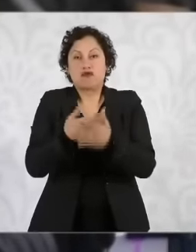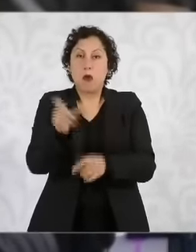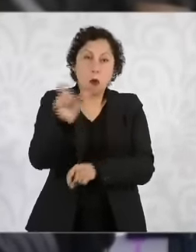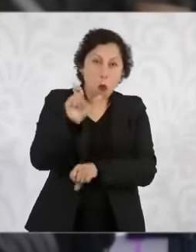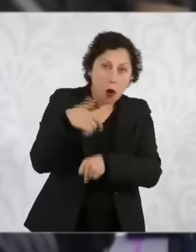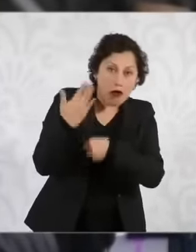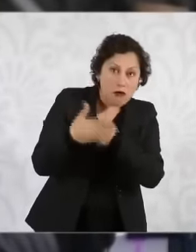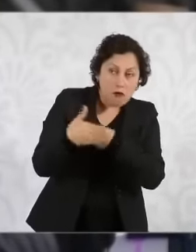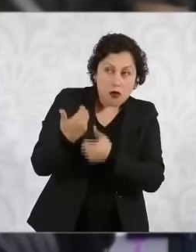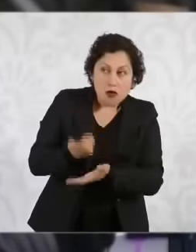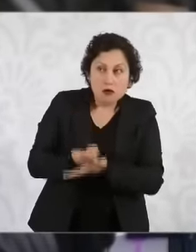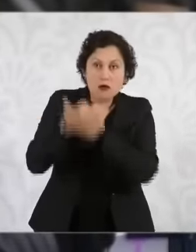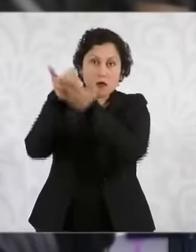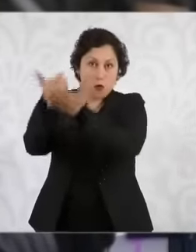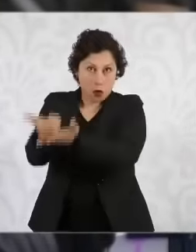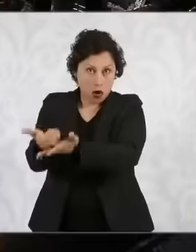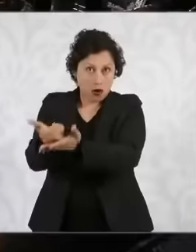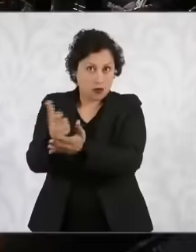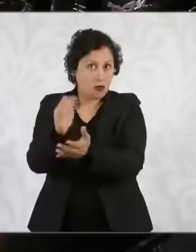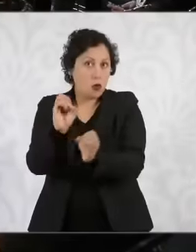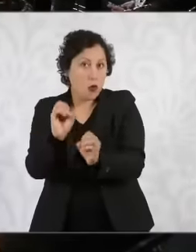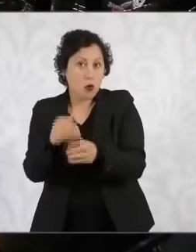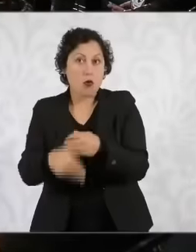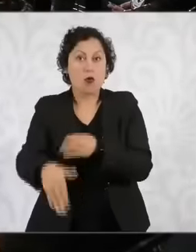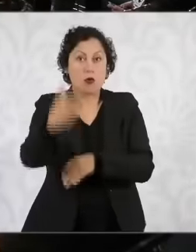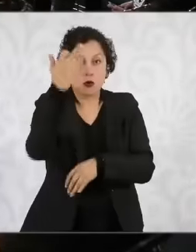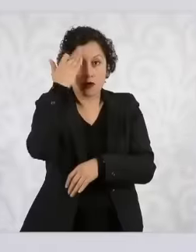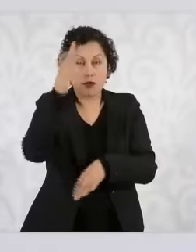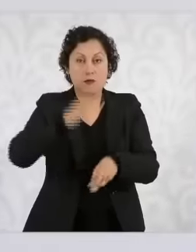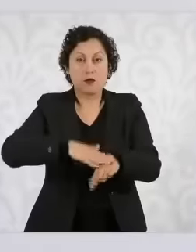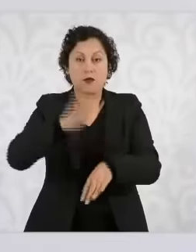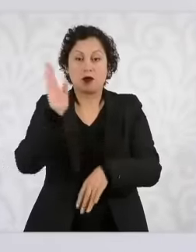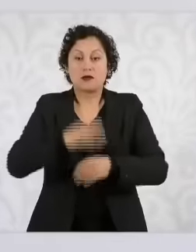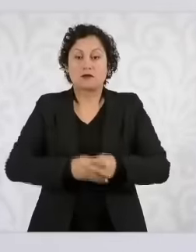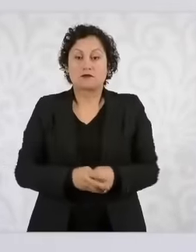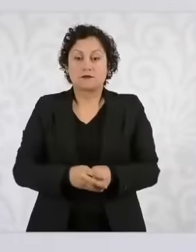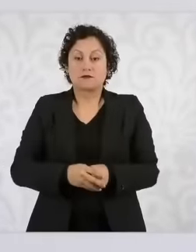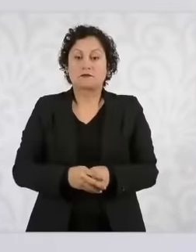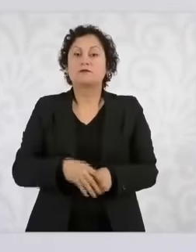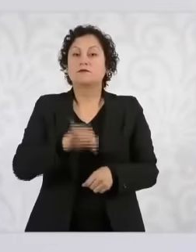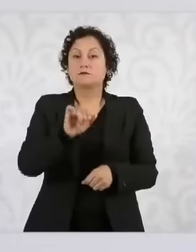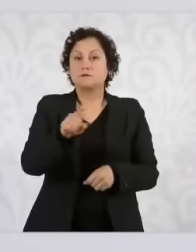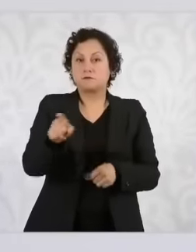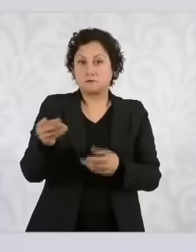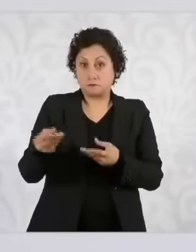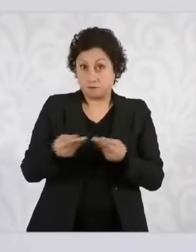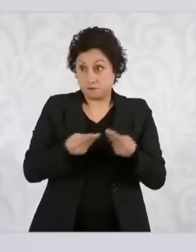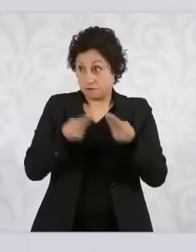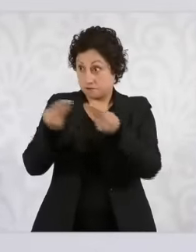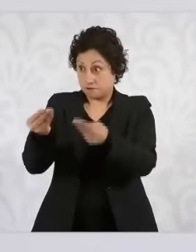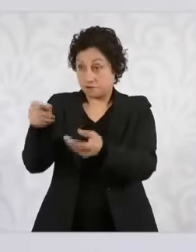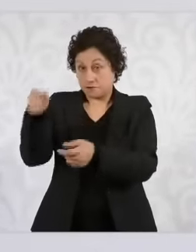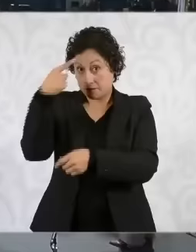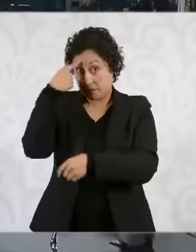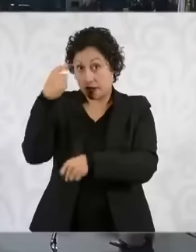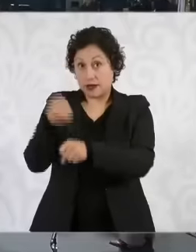they wait longer? Yes, if you want, we will pass it on to the secretary so that he can attend to it.